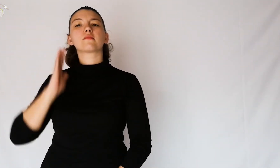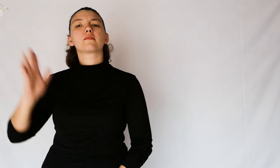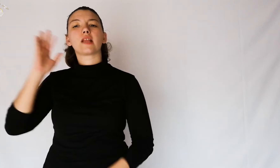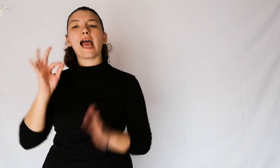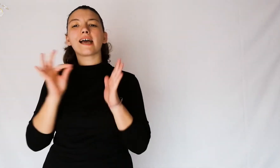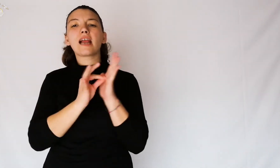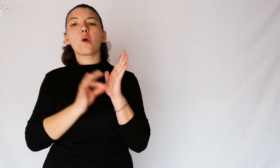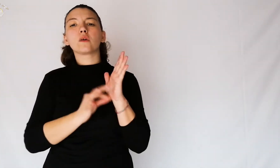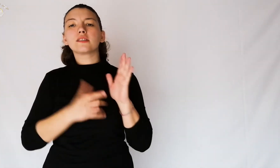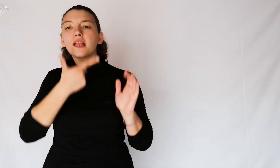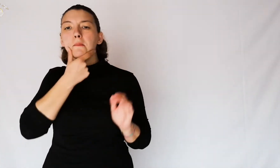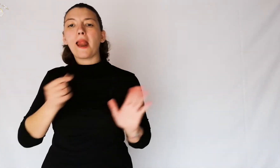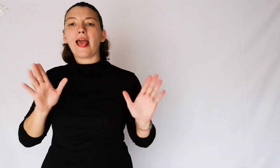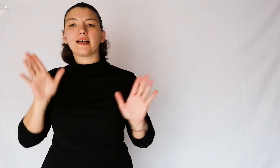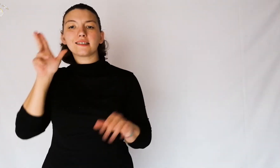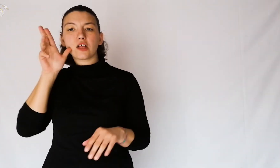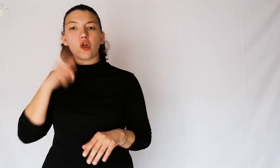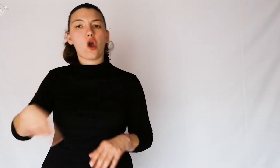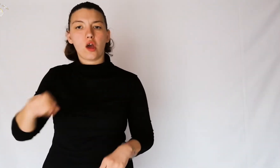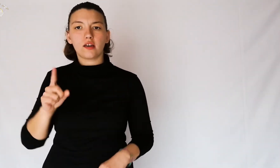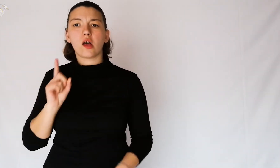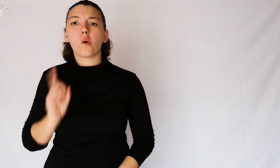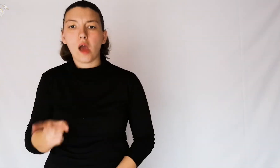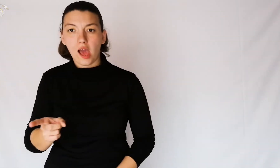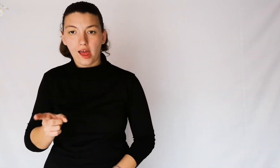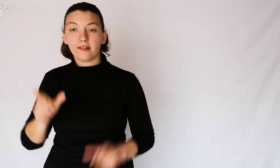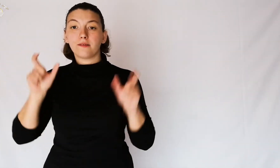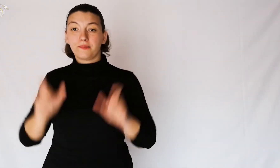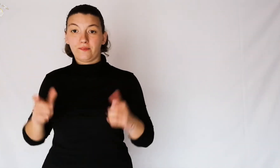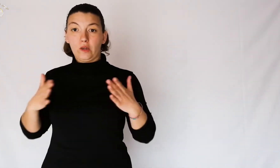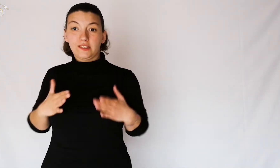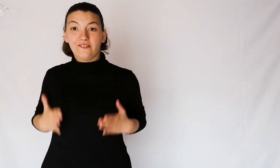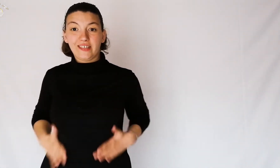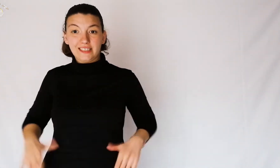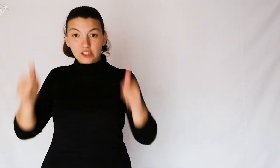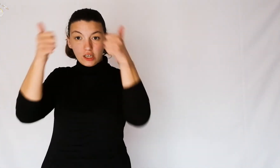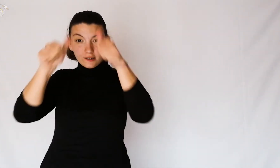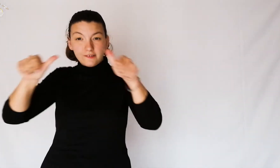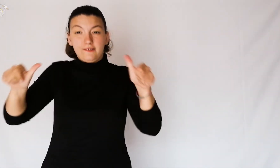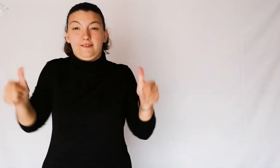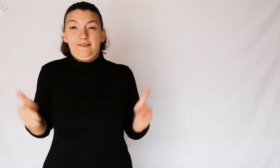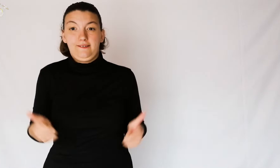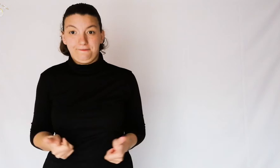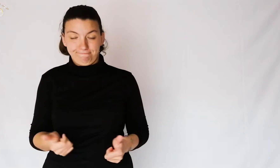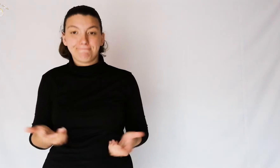Once upon a time among the beauty requirements of women there was a well-formed body